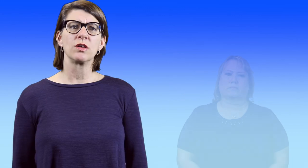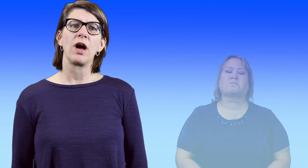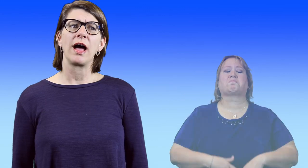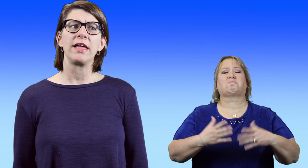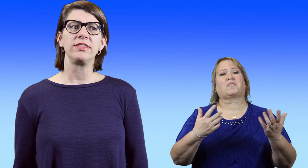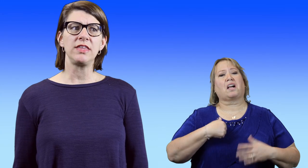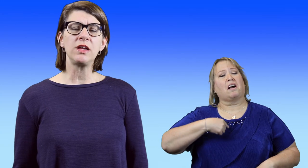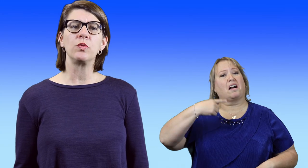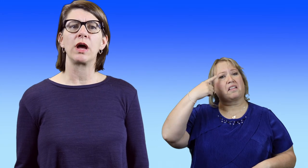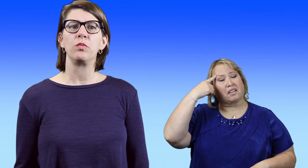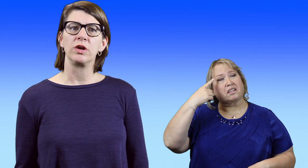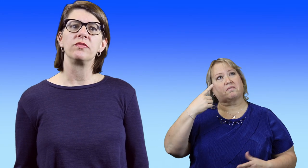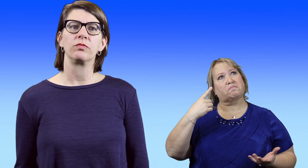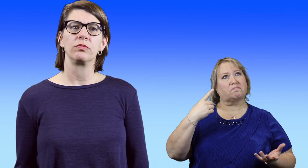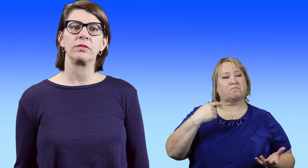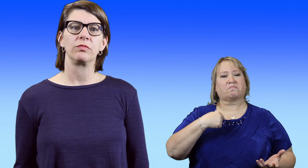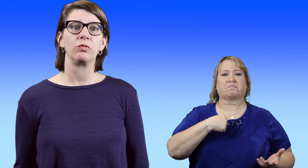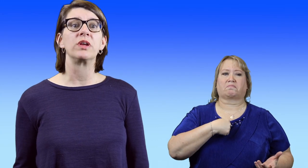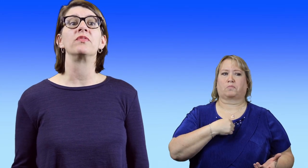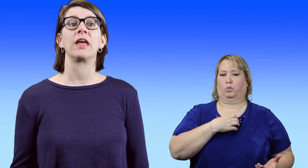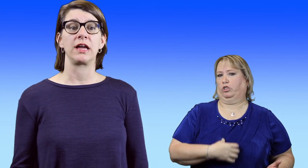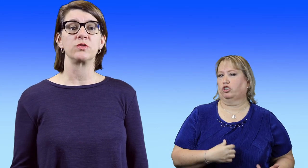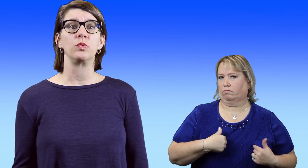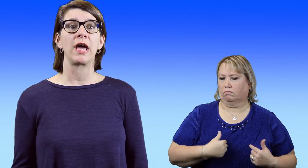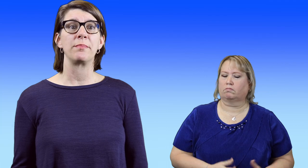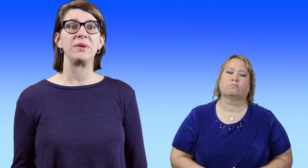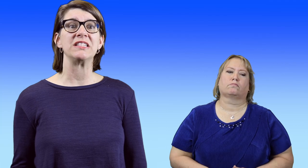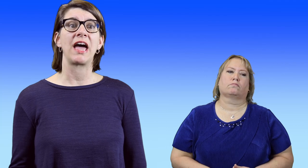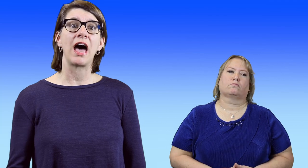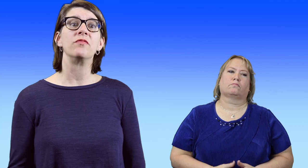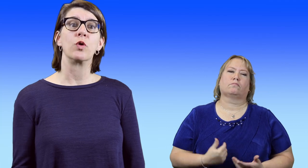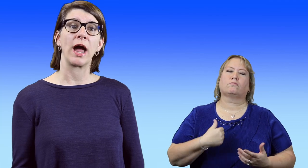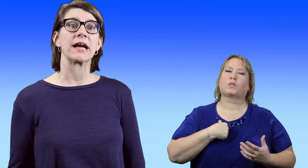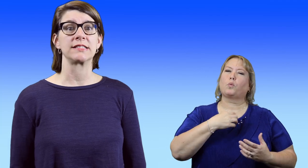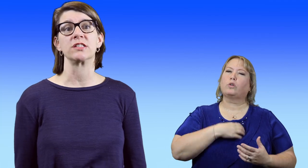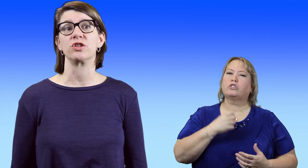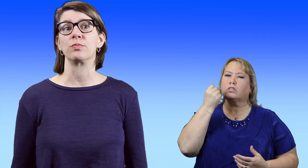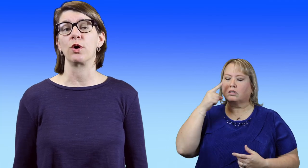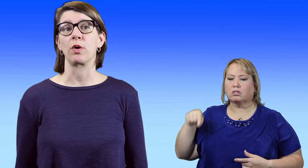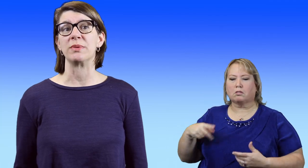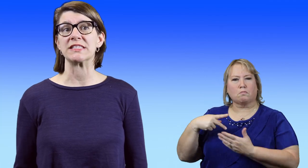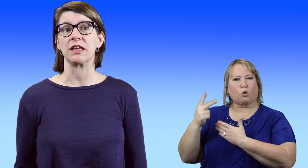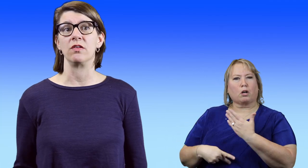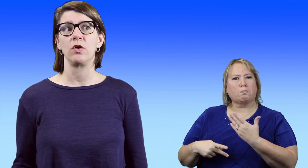So I think what I would have liked would be to have more access to the program itself.